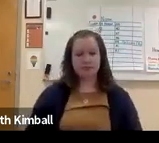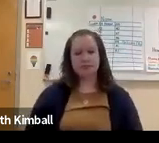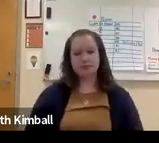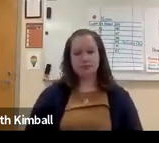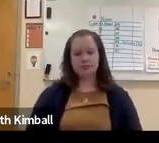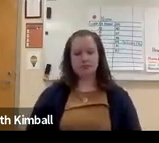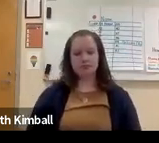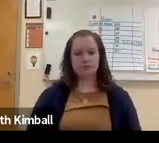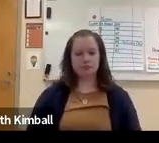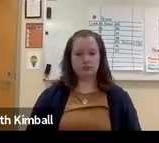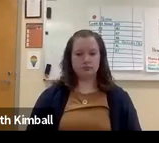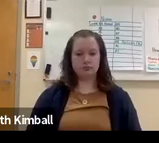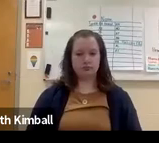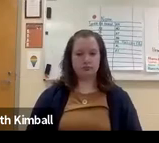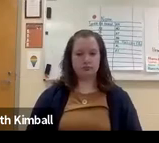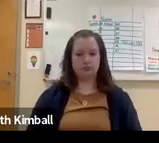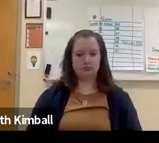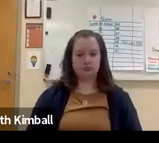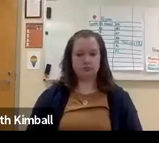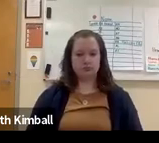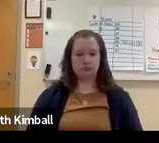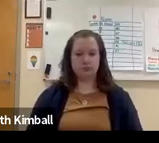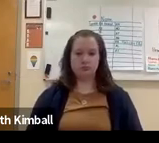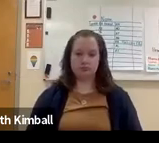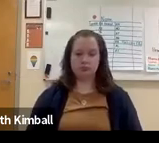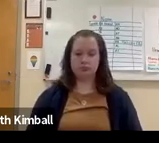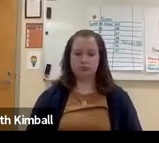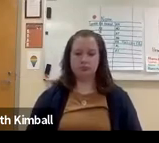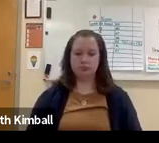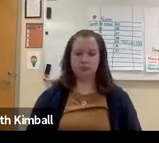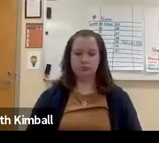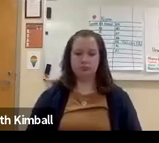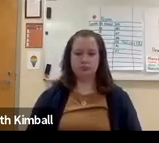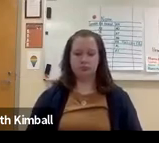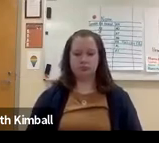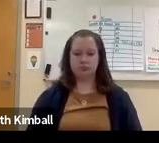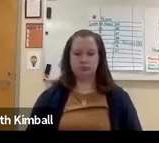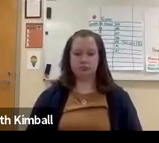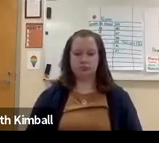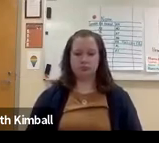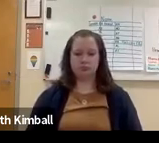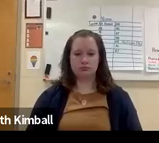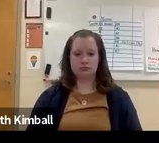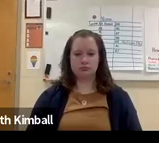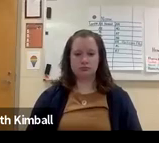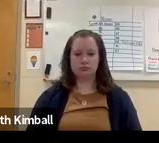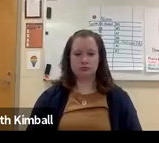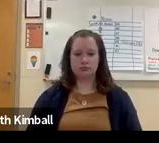But it's absolutely a good place to start. I put in the chat the ASL STEM forum, which actually, I